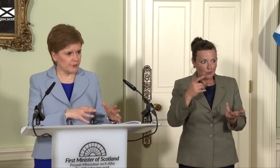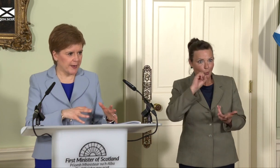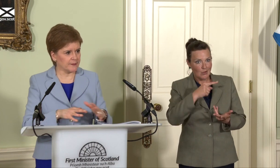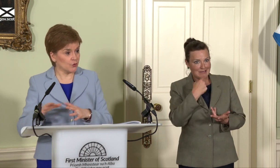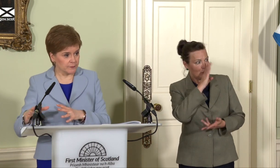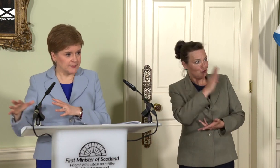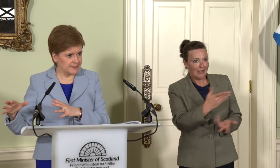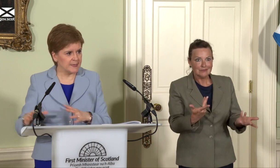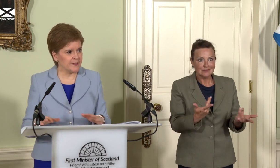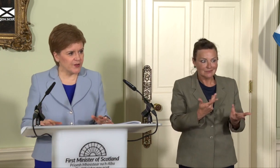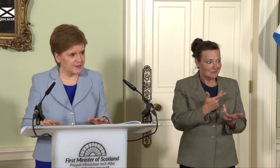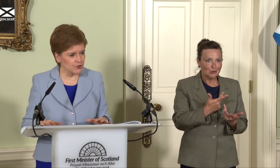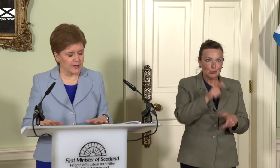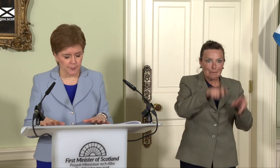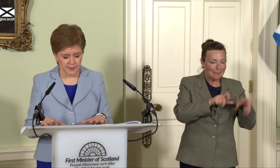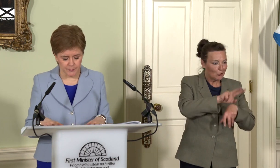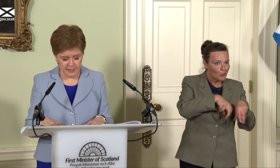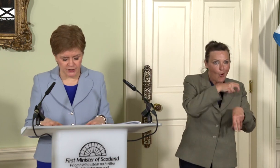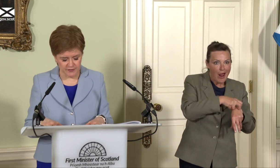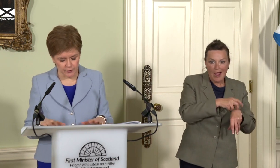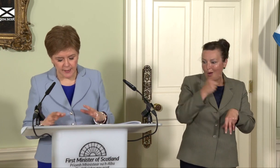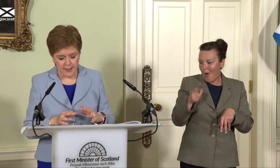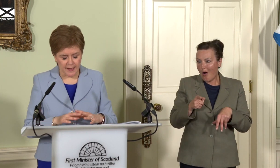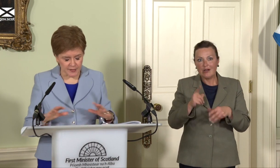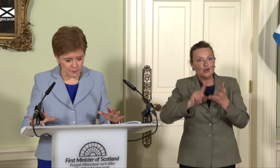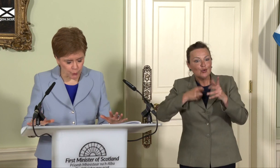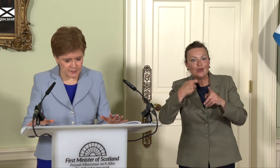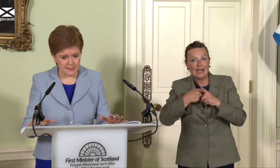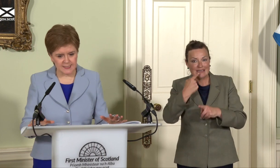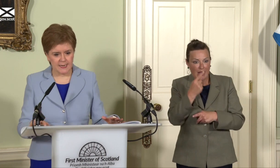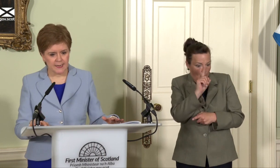Ireland or indeed the rest of the UK about the implications. Now, I think it’s important to say,